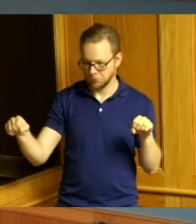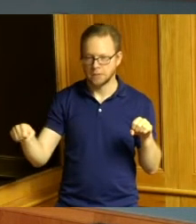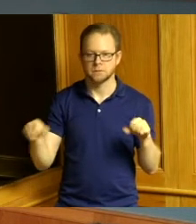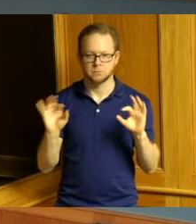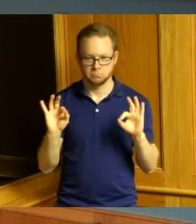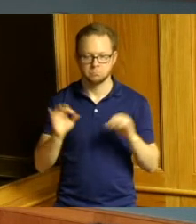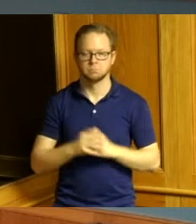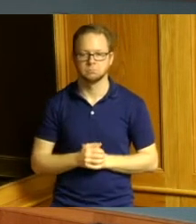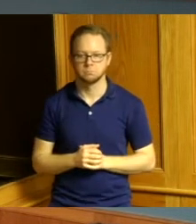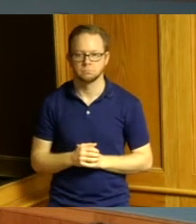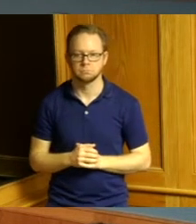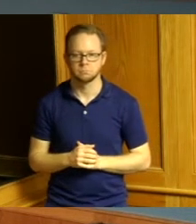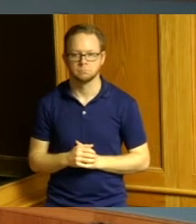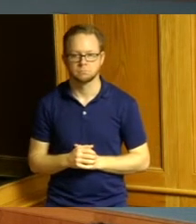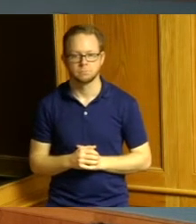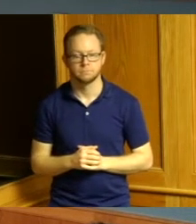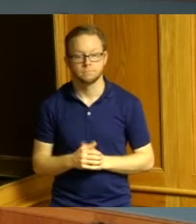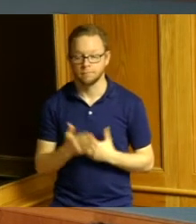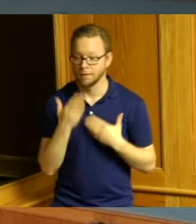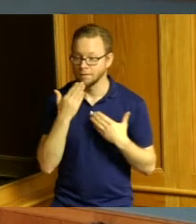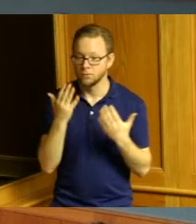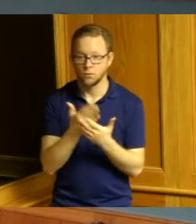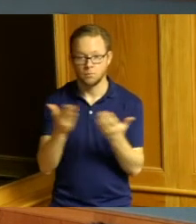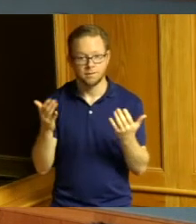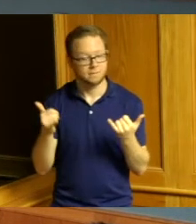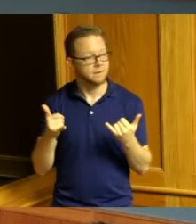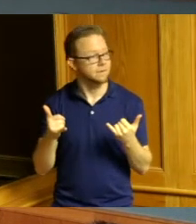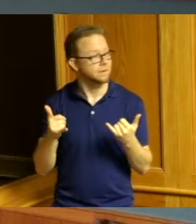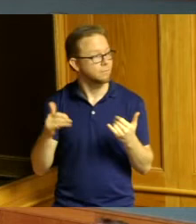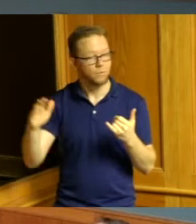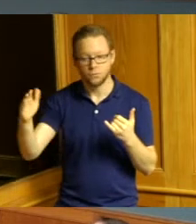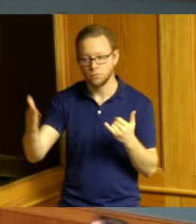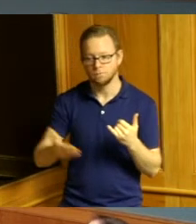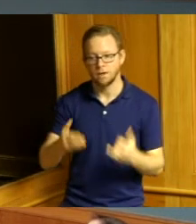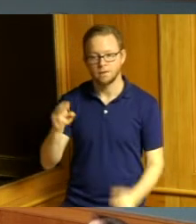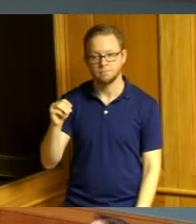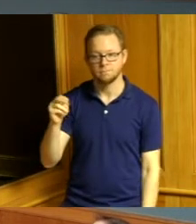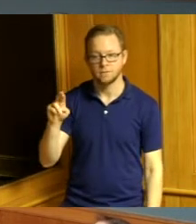thank you so much I'd like to invite Mr Patton to come up if you'd like to say a few words